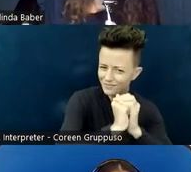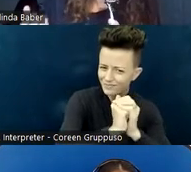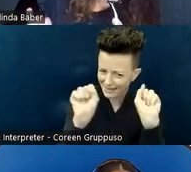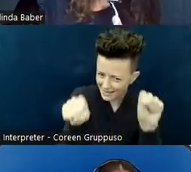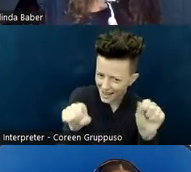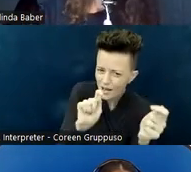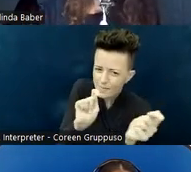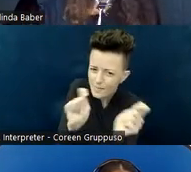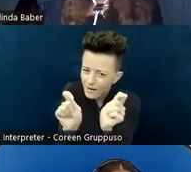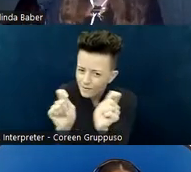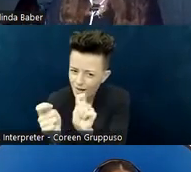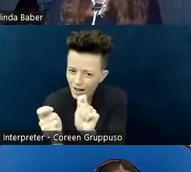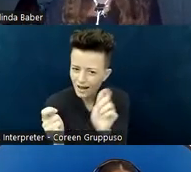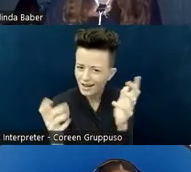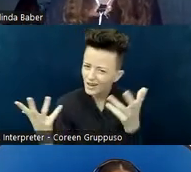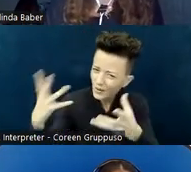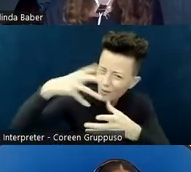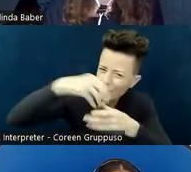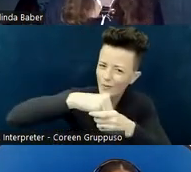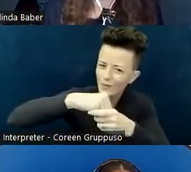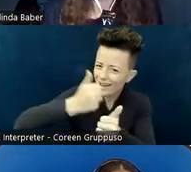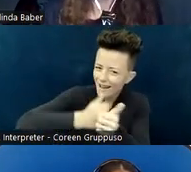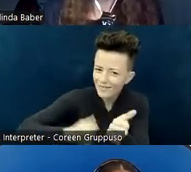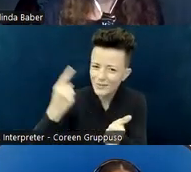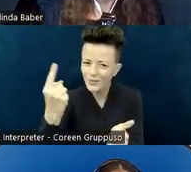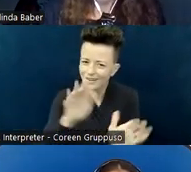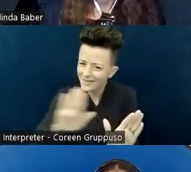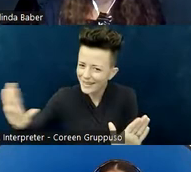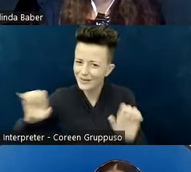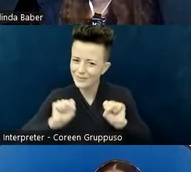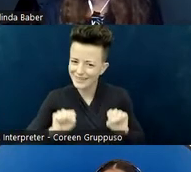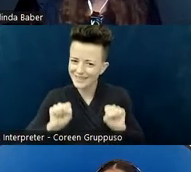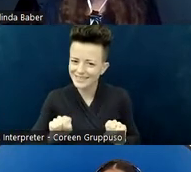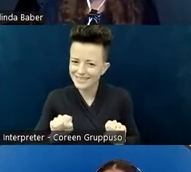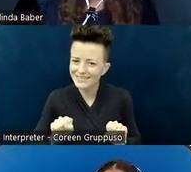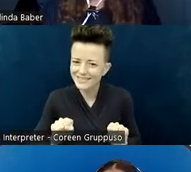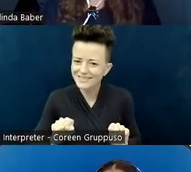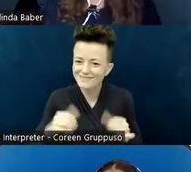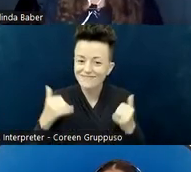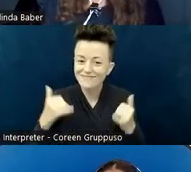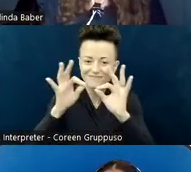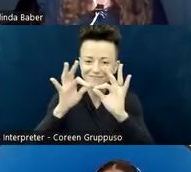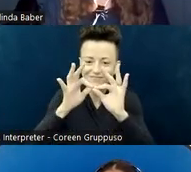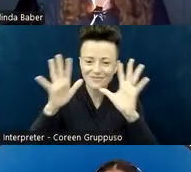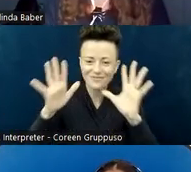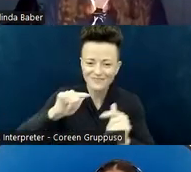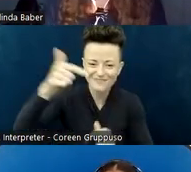to include everyone in the experience. One of the things that I had to learn as a pastor...